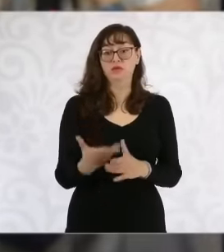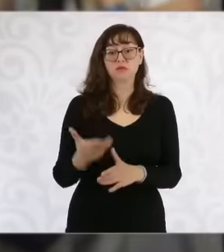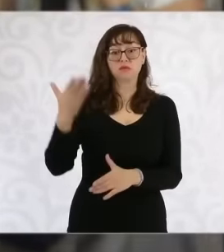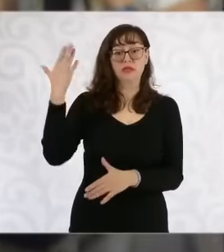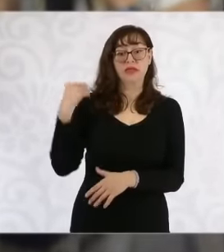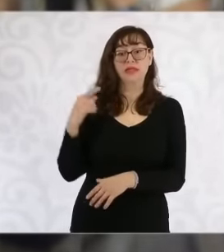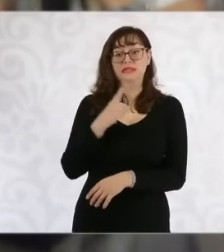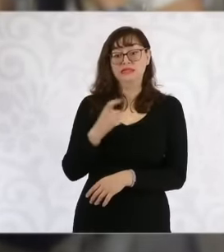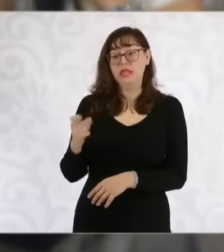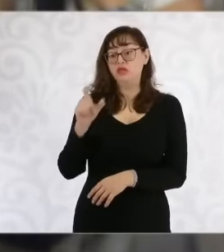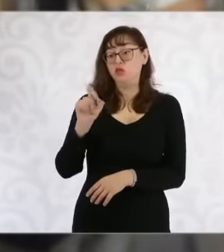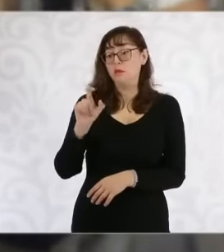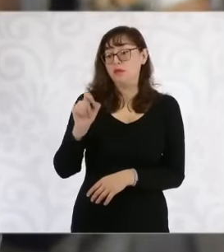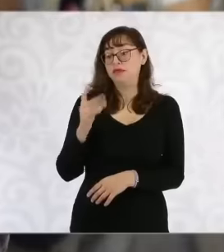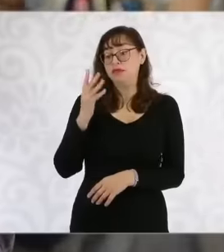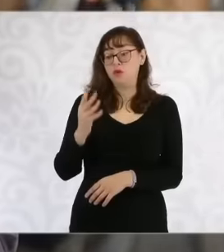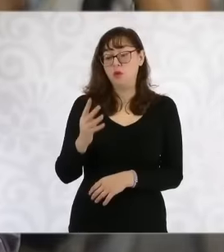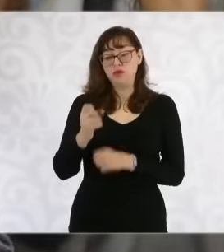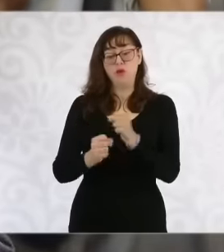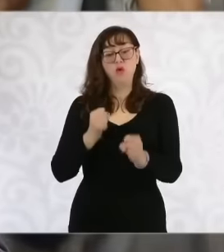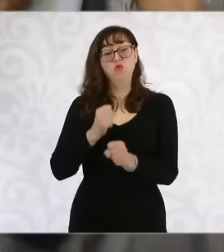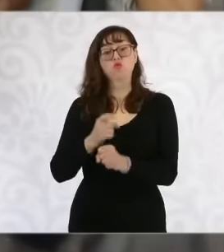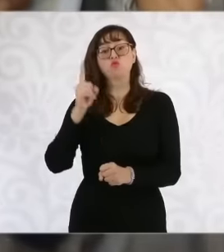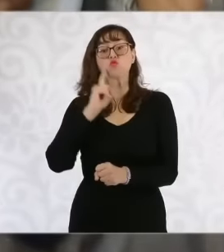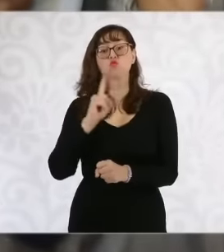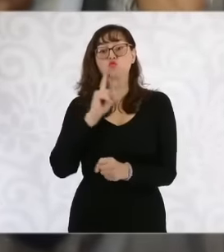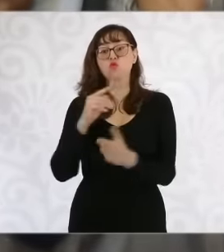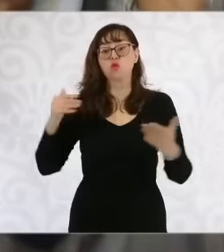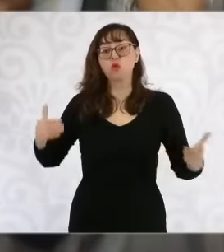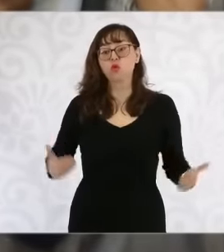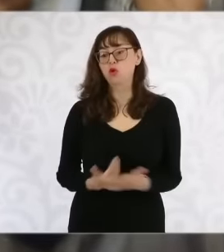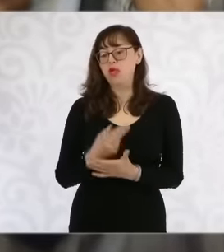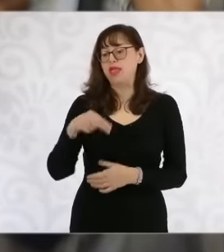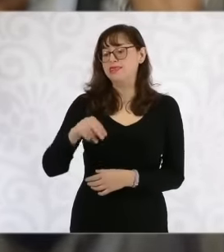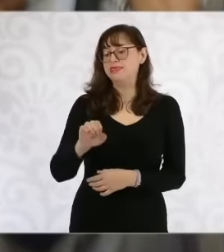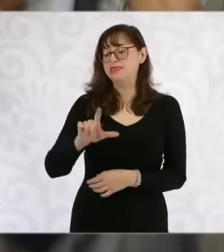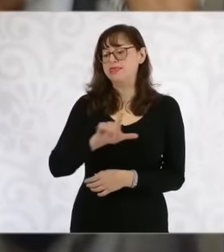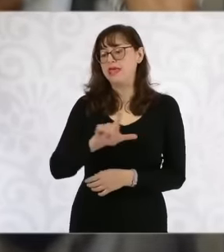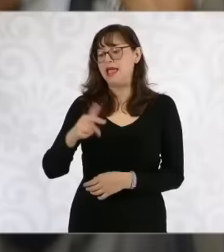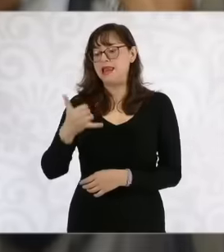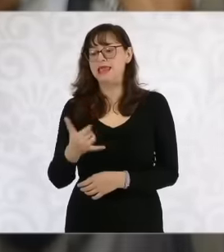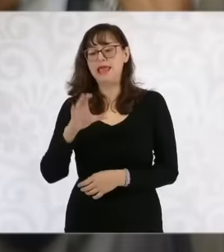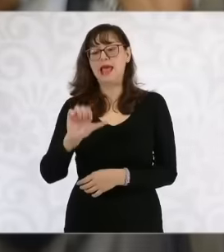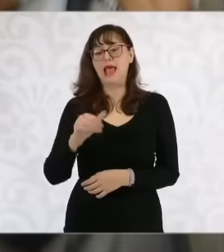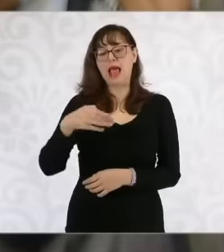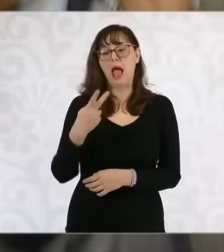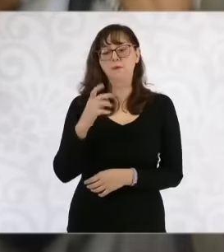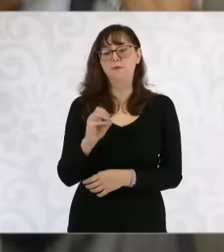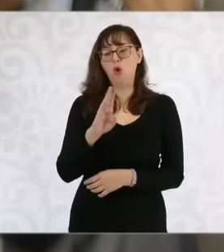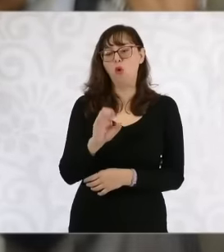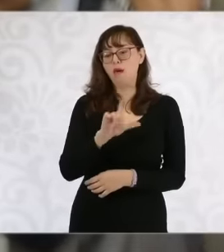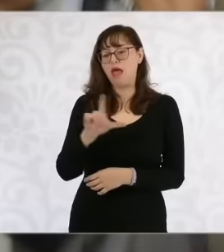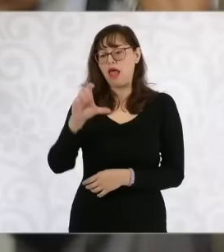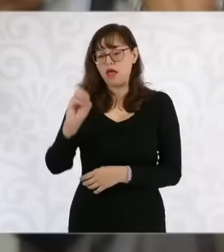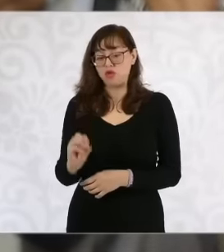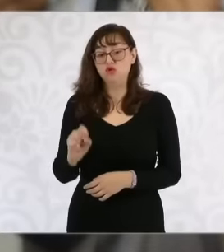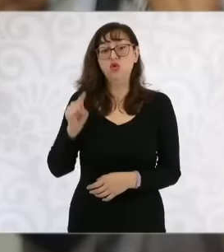dancer Neli Campobello was born. Neli Campobello was a great artist in terms of being a writer, but